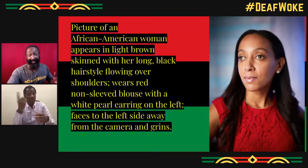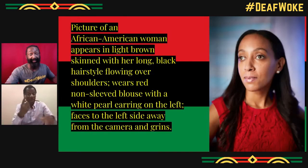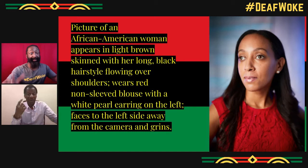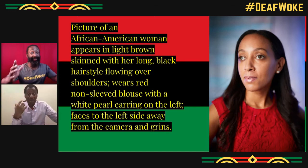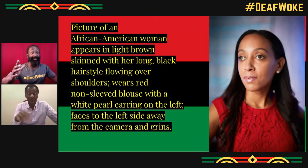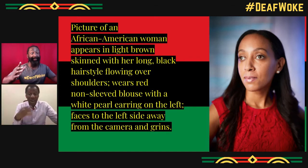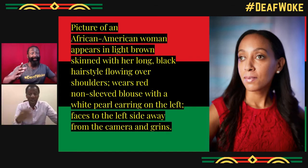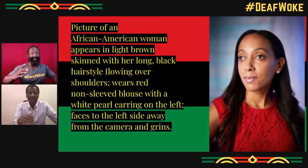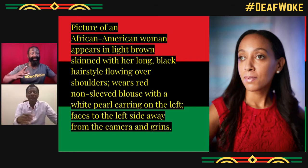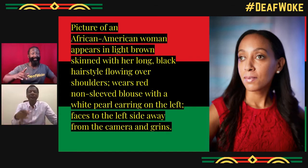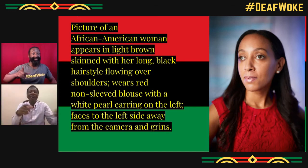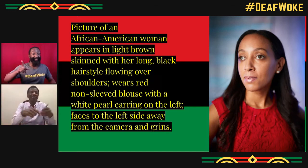So I think, oh.